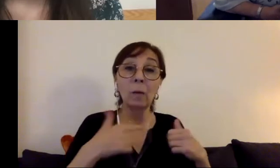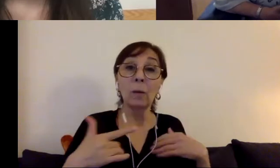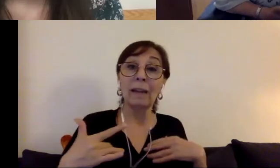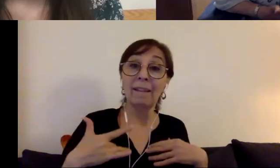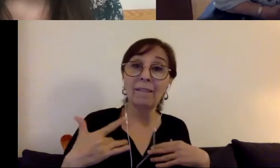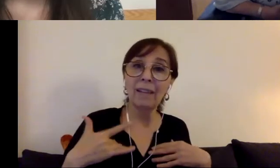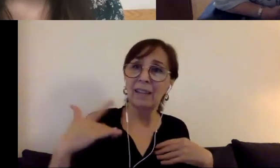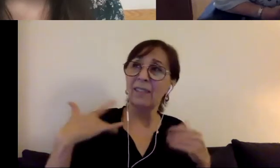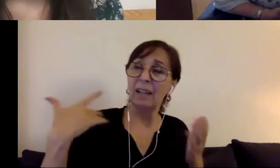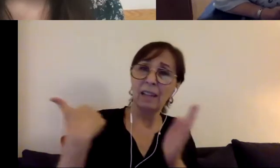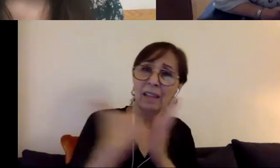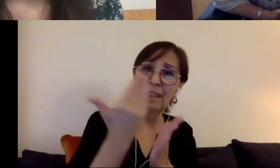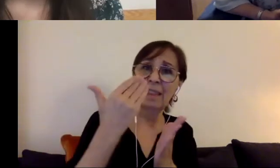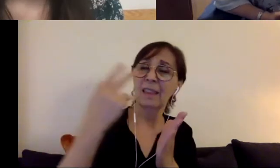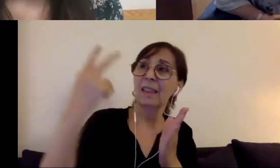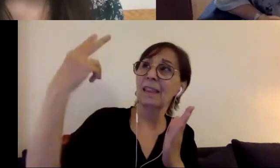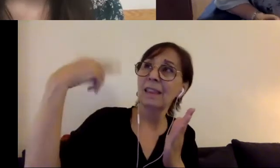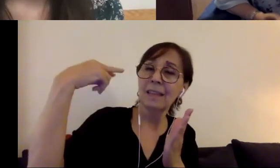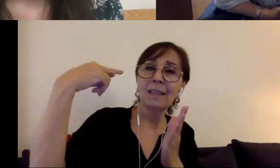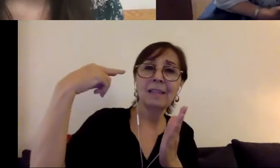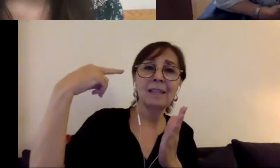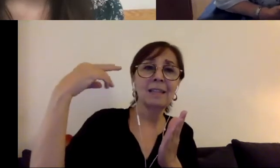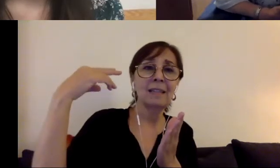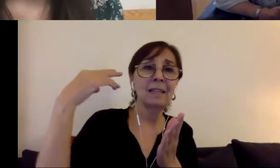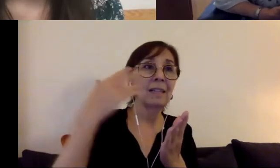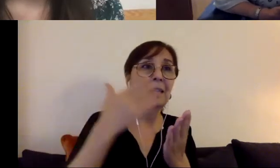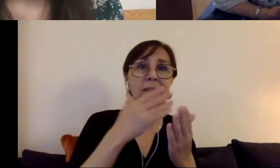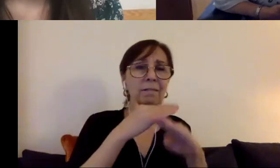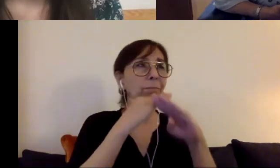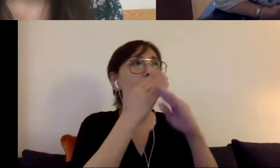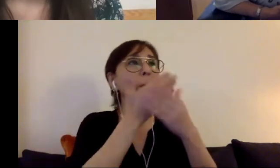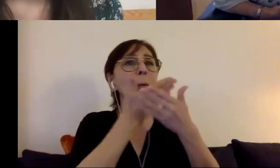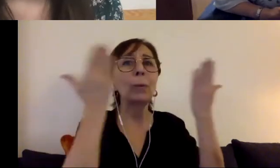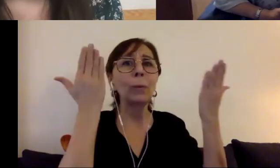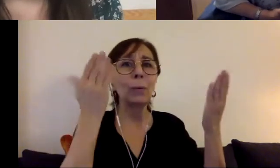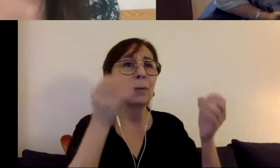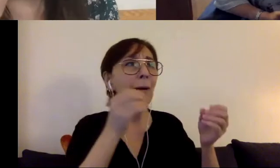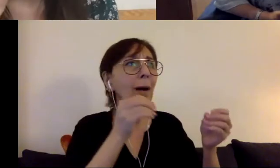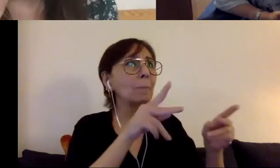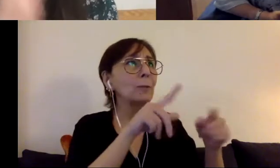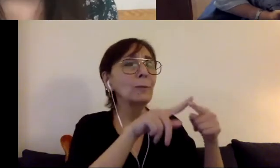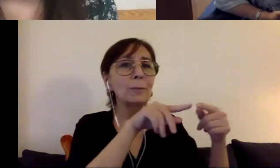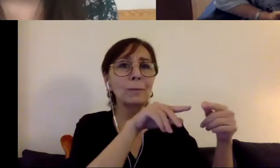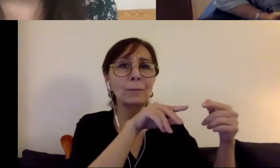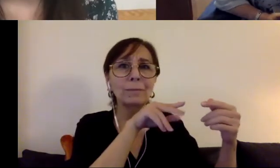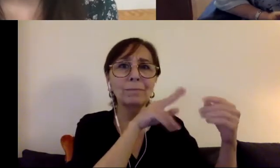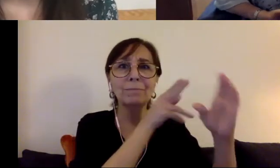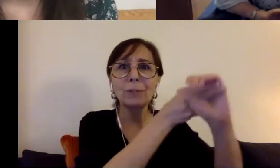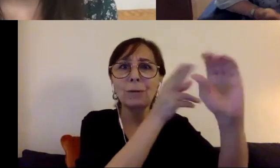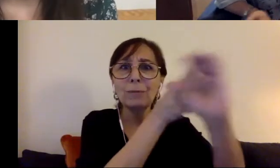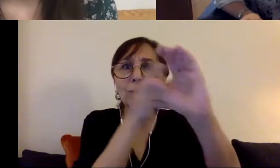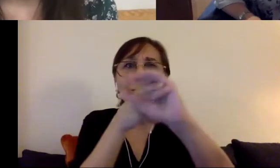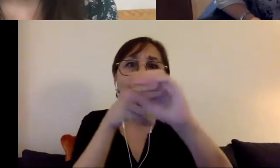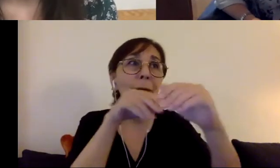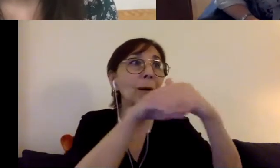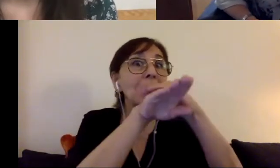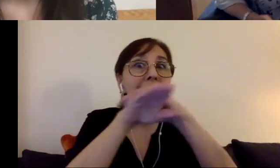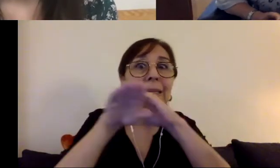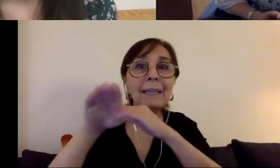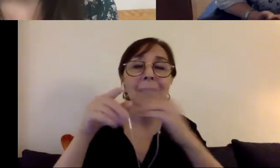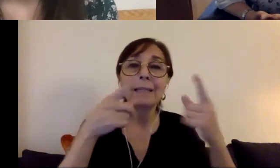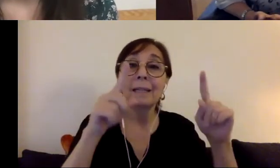rejection, lack of opportunities, because our schools, many of us are going to